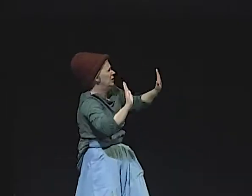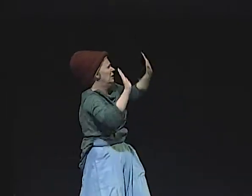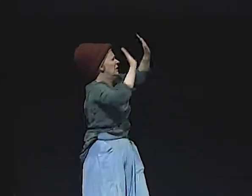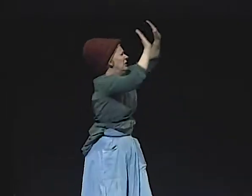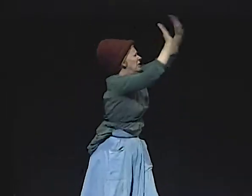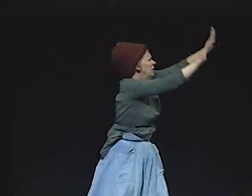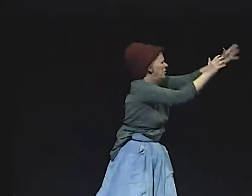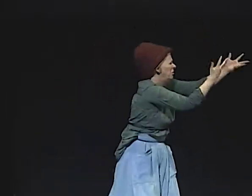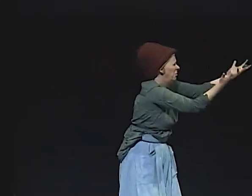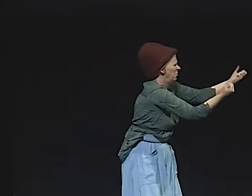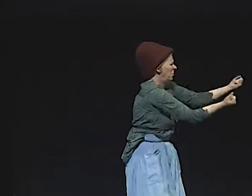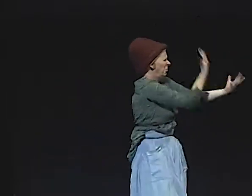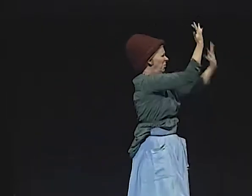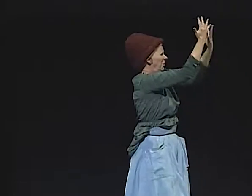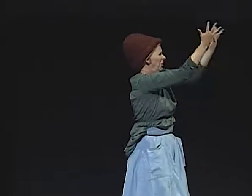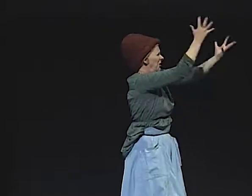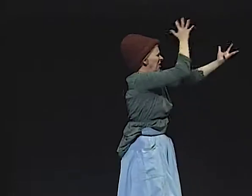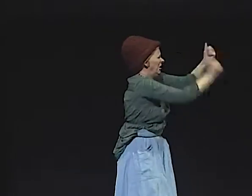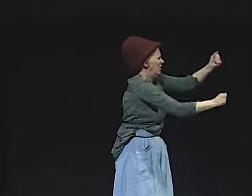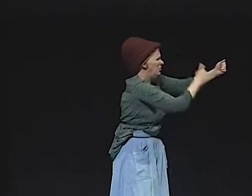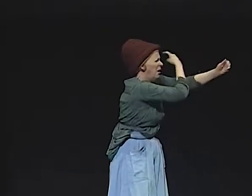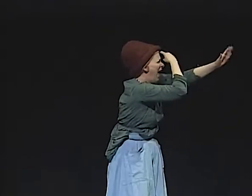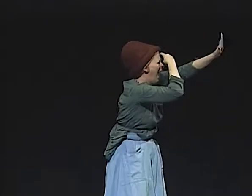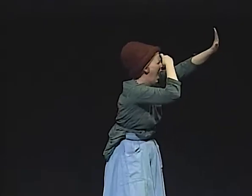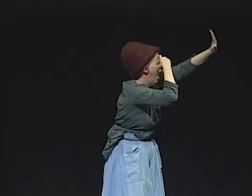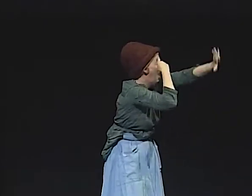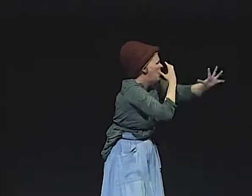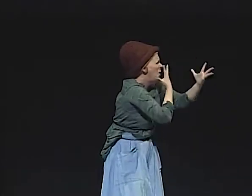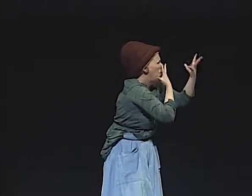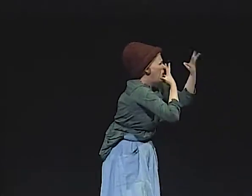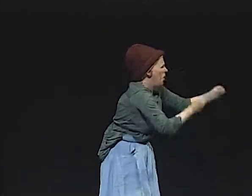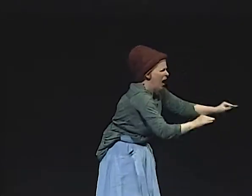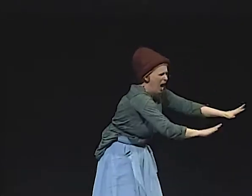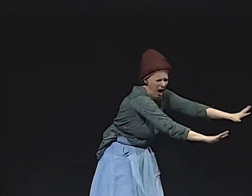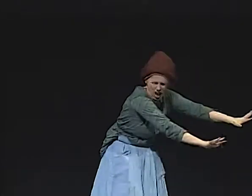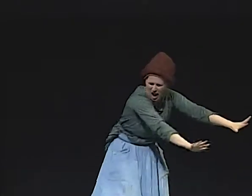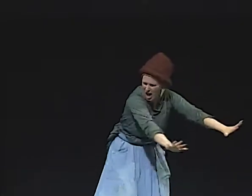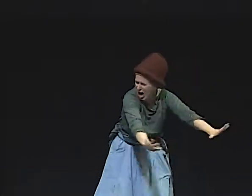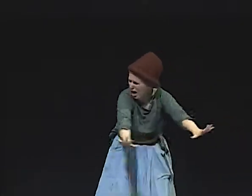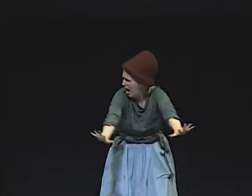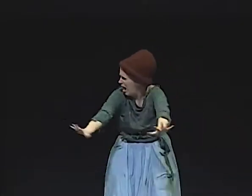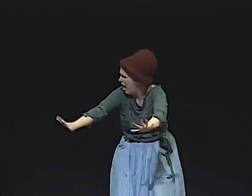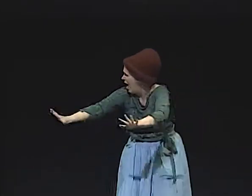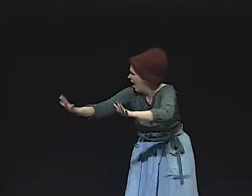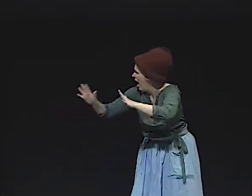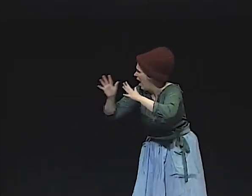THE BED COMPLETELY DESTROYED BY THE FLAMES. I CAN SEE IT NOW IN MY MIND.